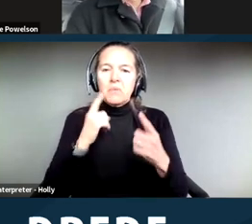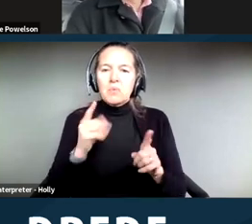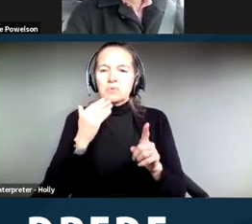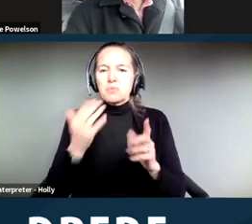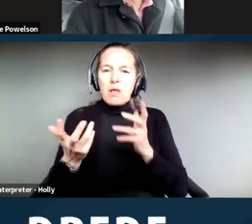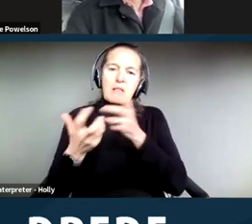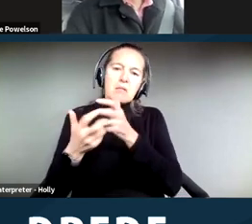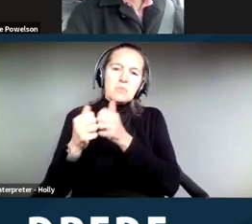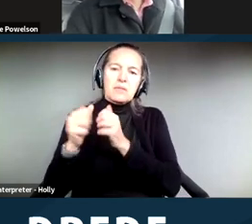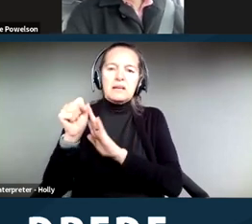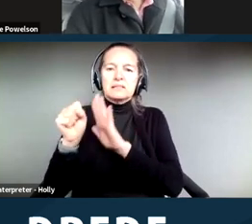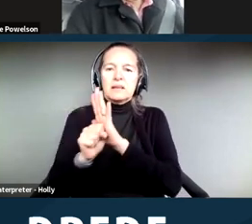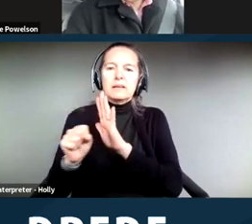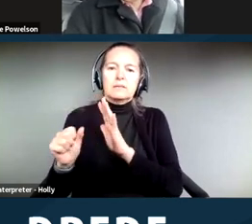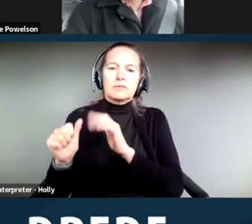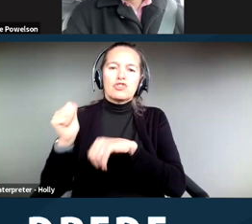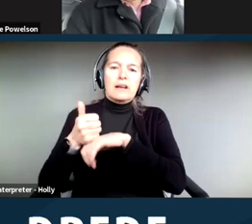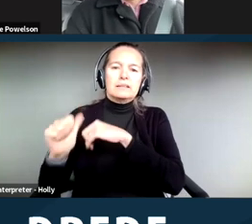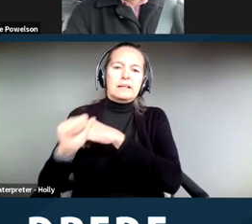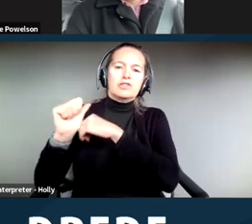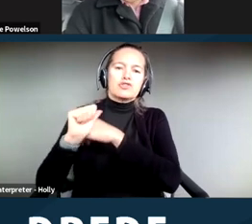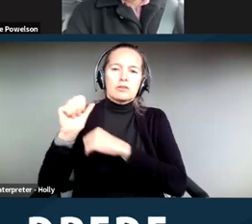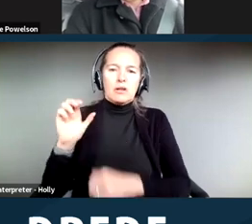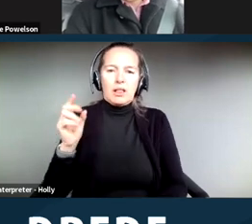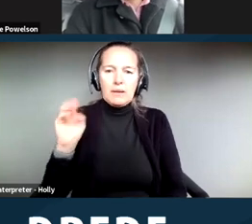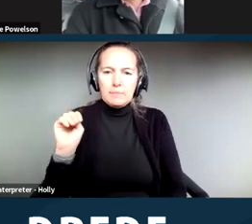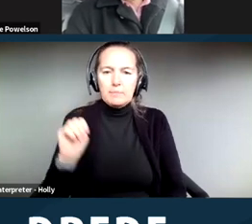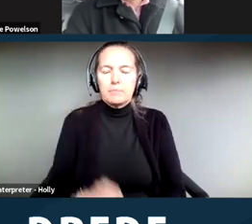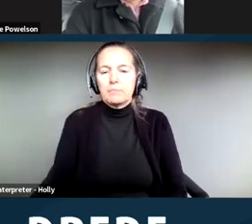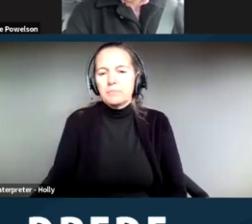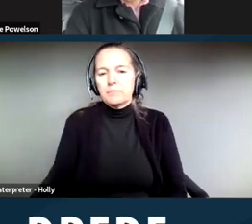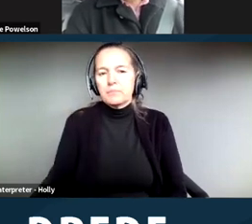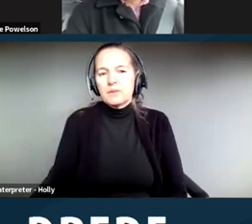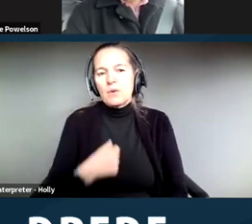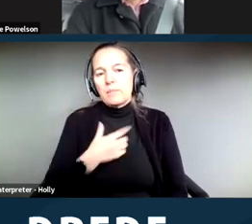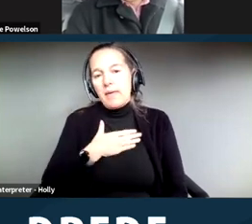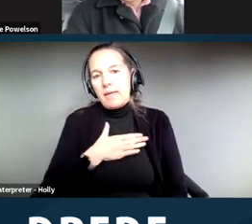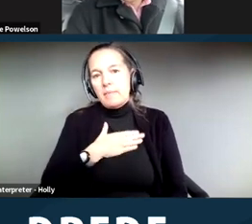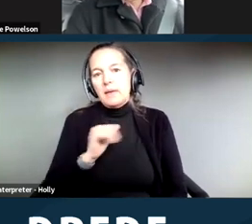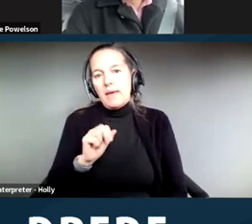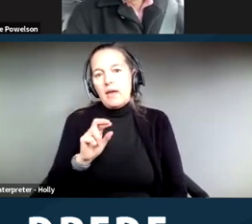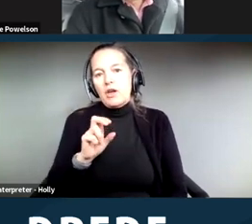And I think what we're glad that Erin is doing this training and we can learn more because the